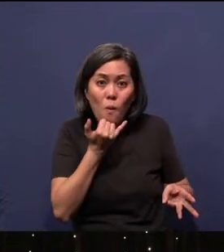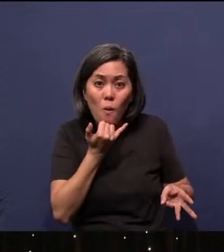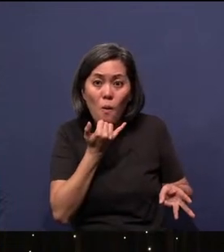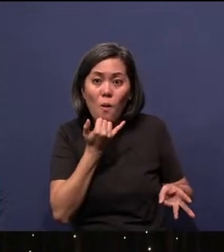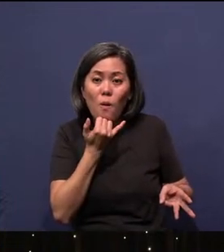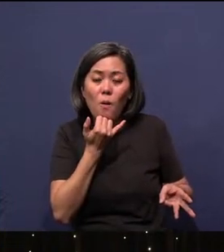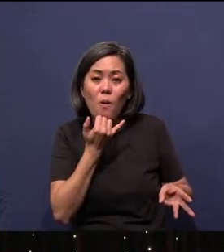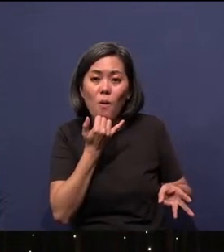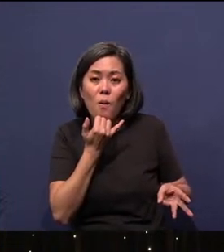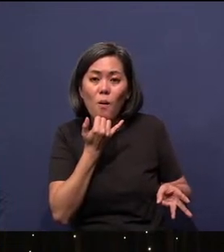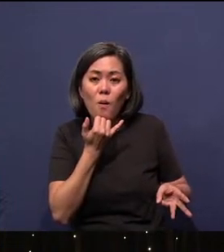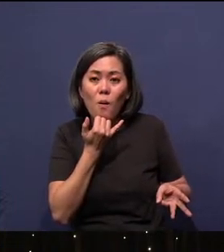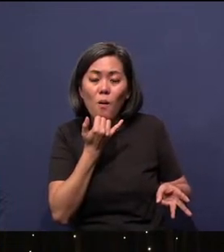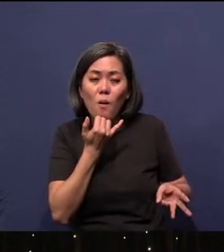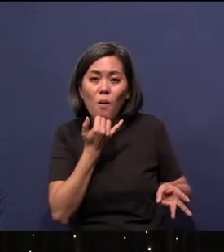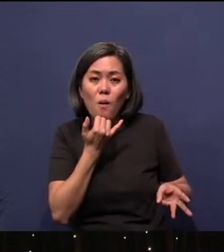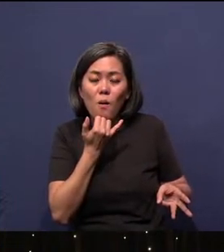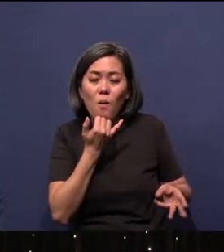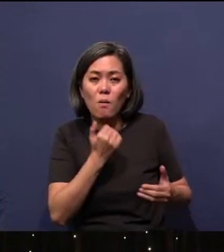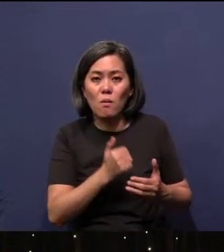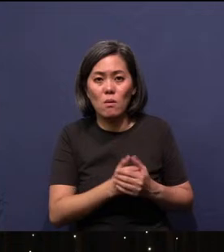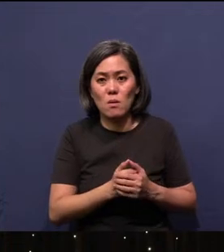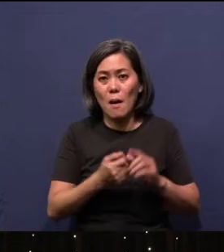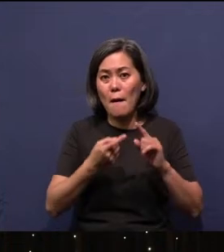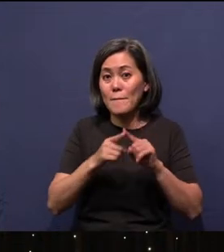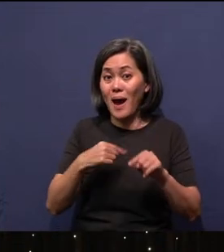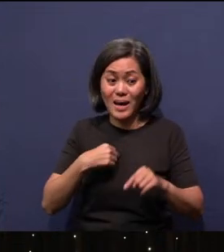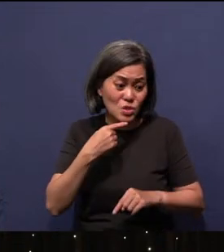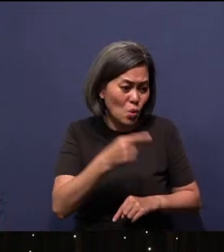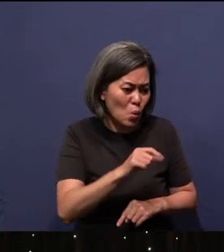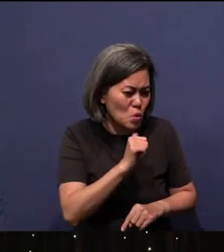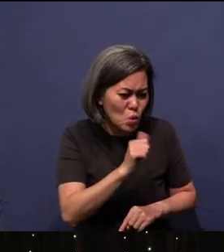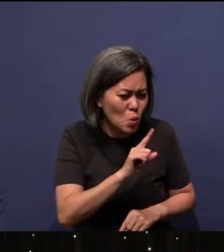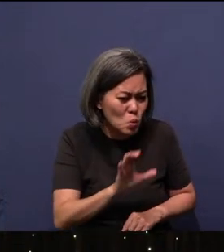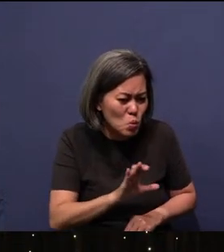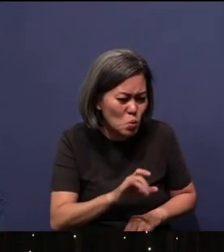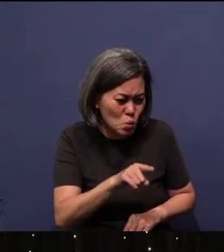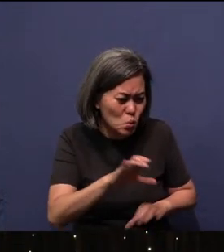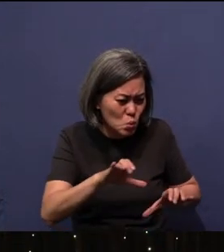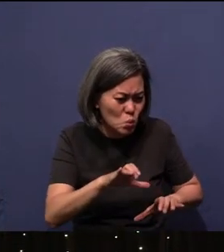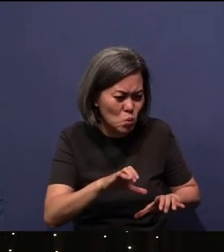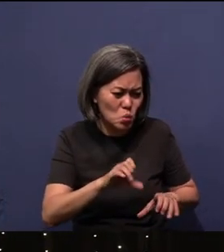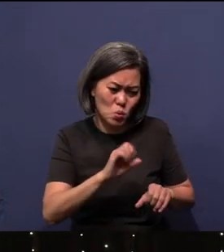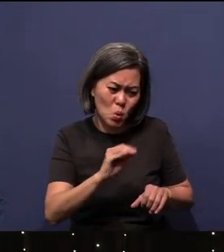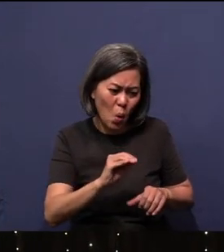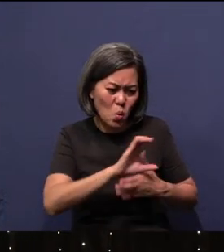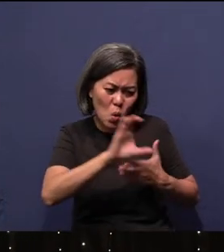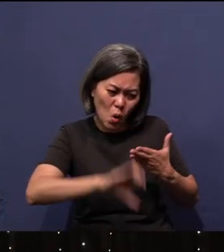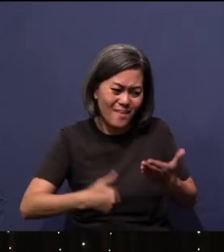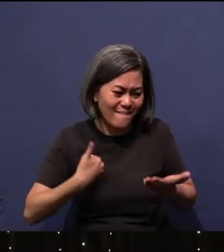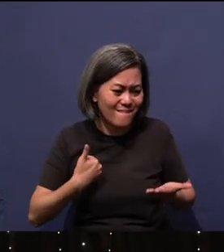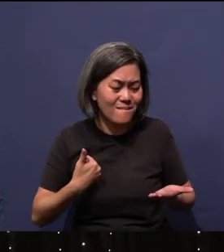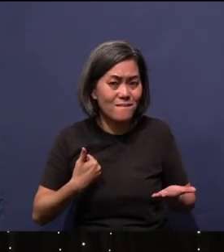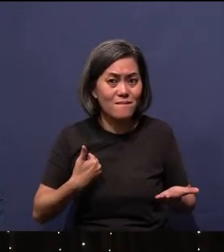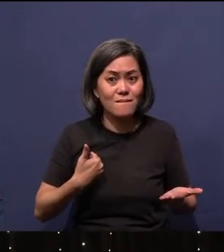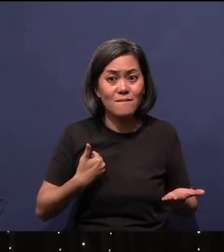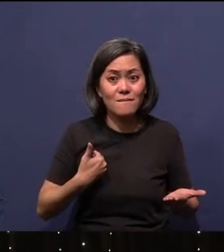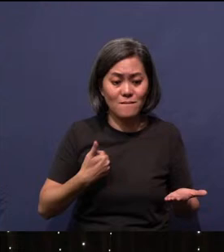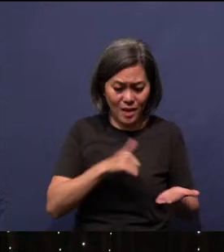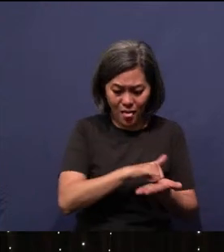But I told you not to do it, but you've done it. So therefore there's consequences to it. And these are the consequences: For the